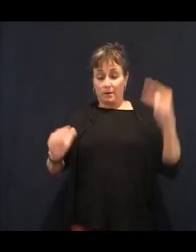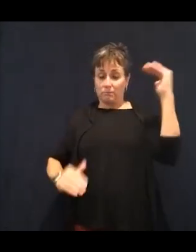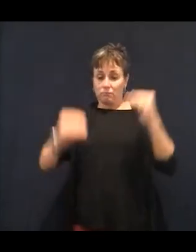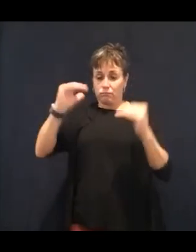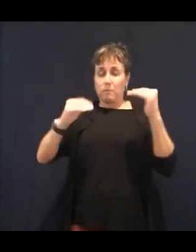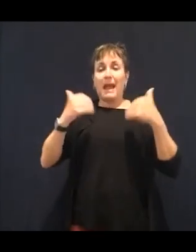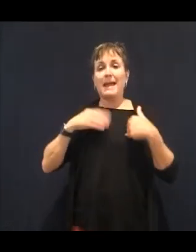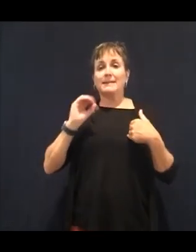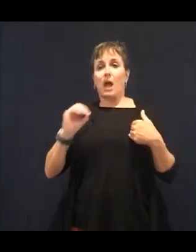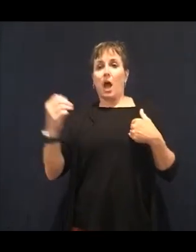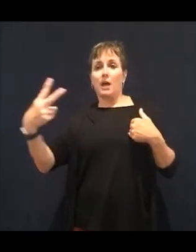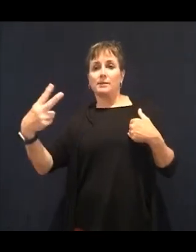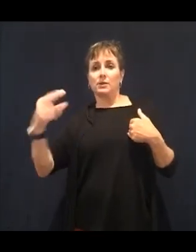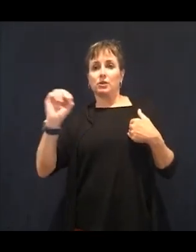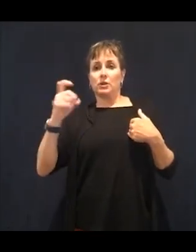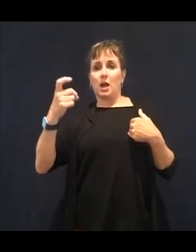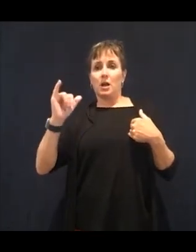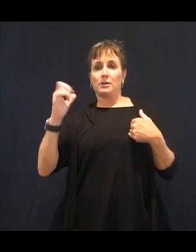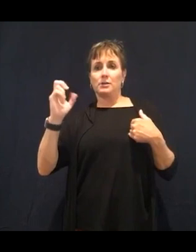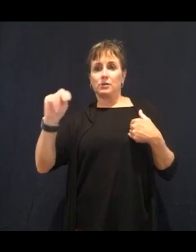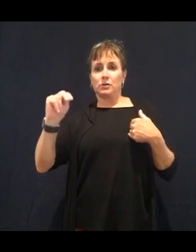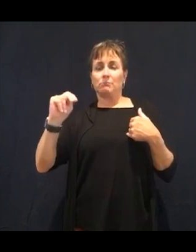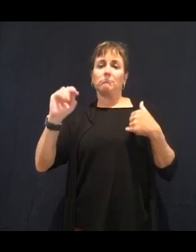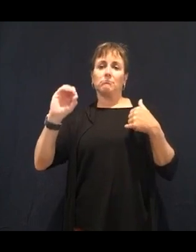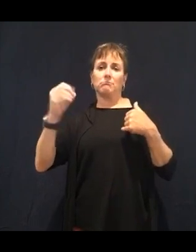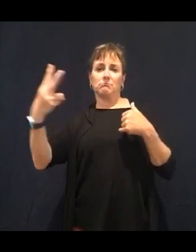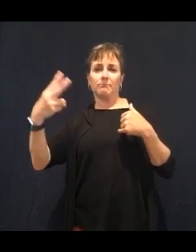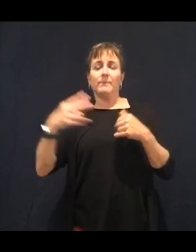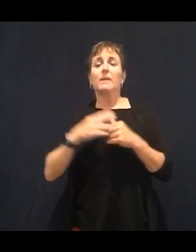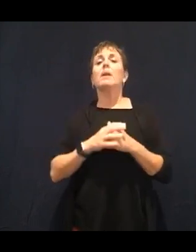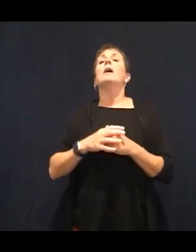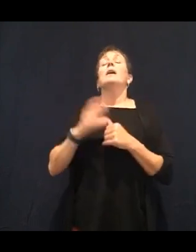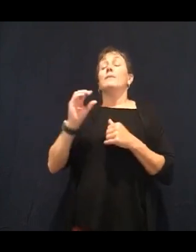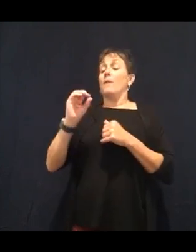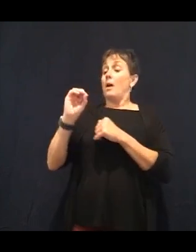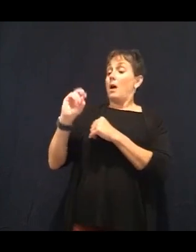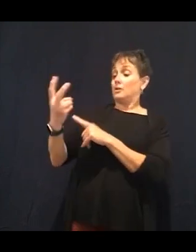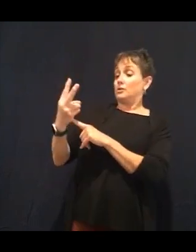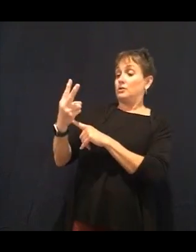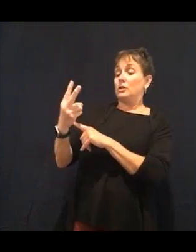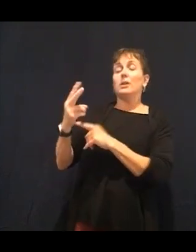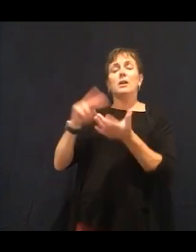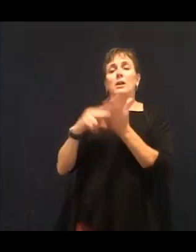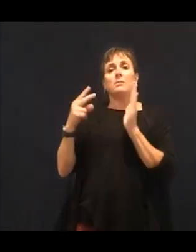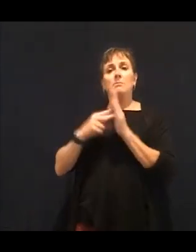can't grow there. OK, so we want alkaline foods